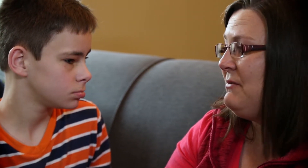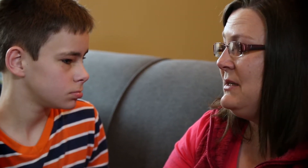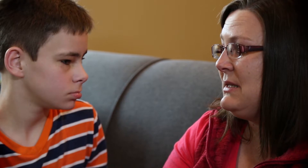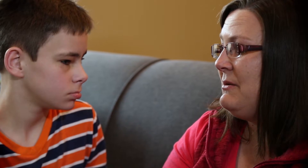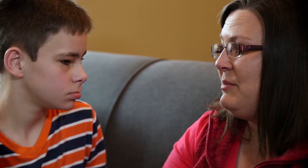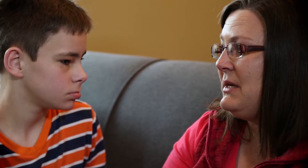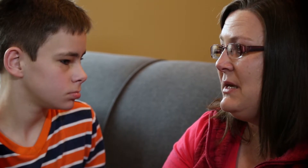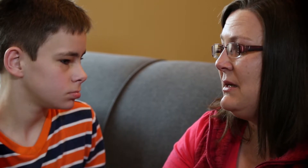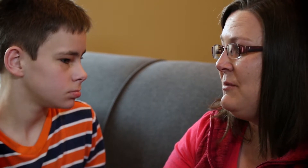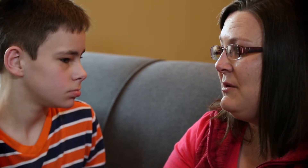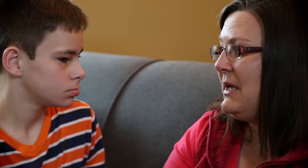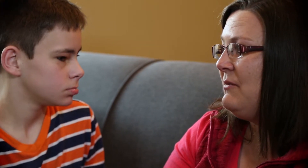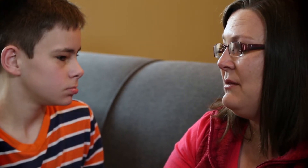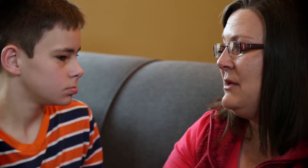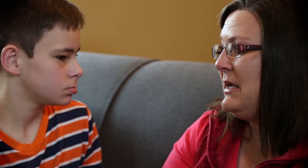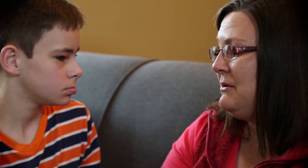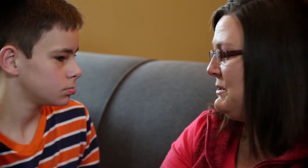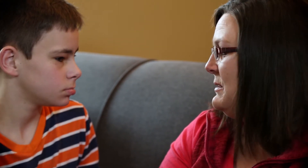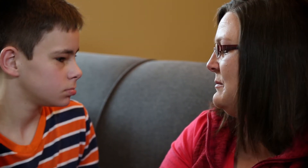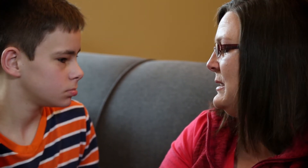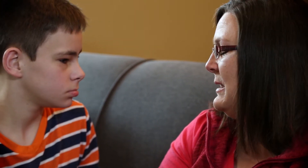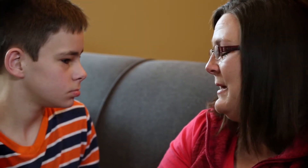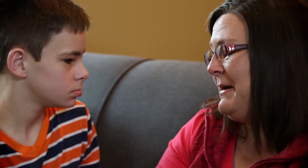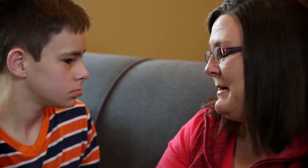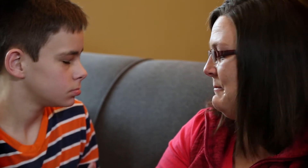friends out. He could communicate with them, and they understood him, and